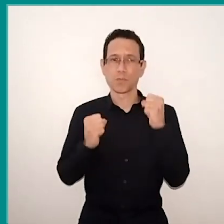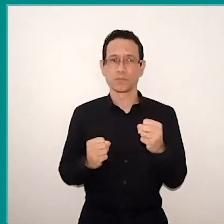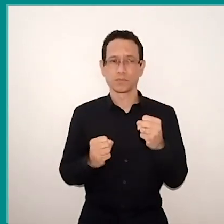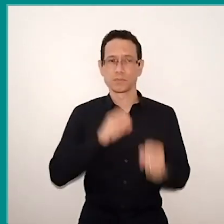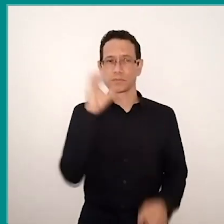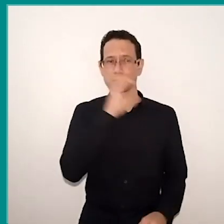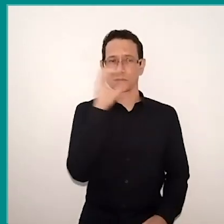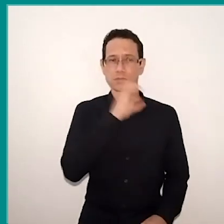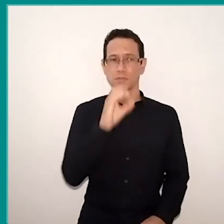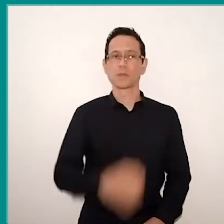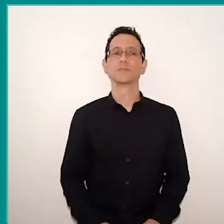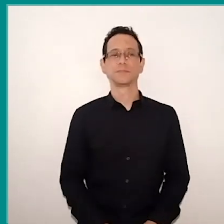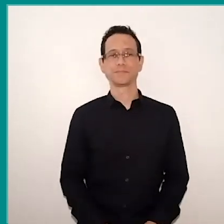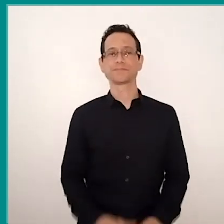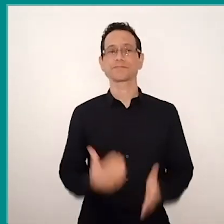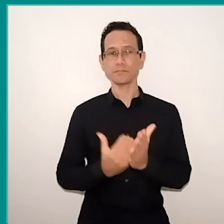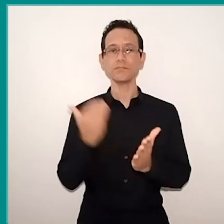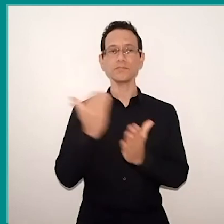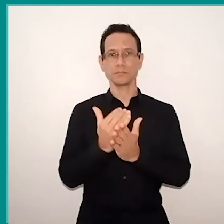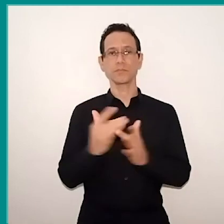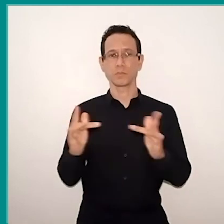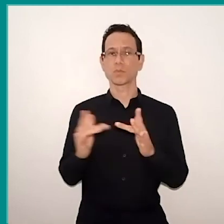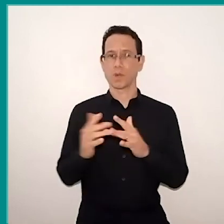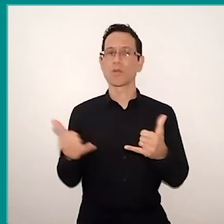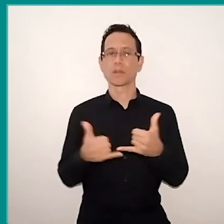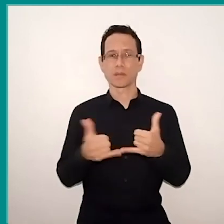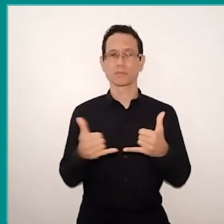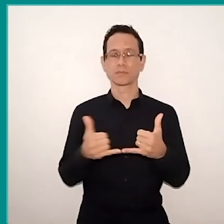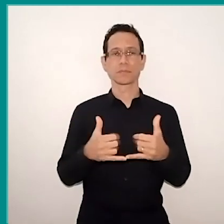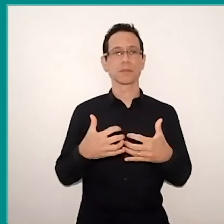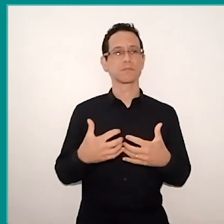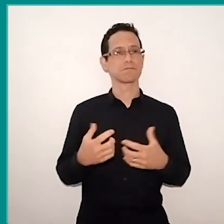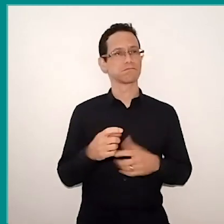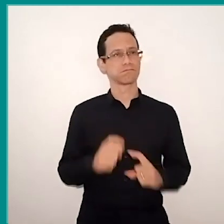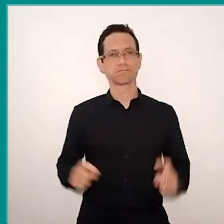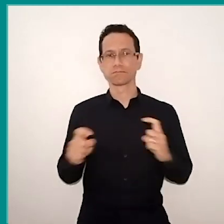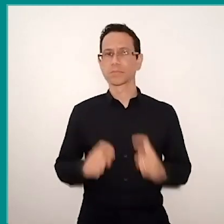in increasing connectivity for equipment, for internet access in Brazil.